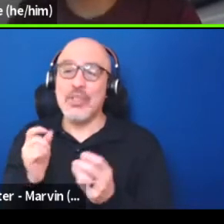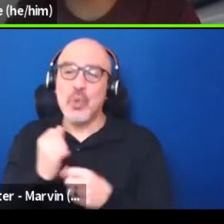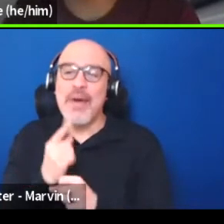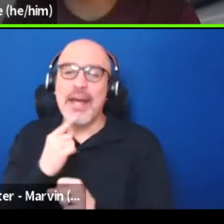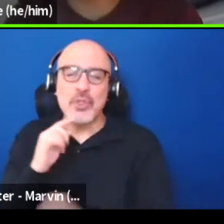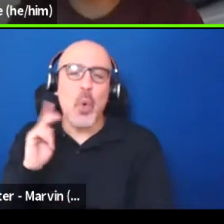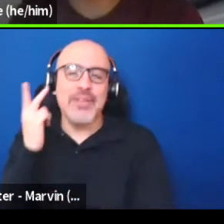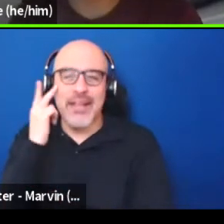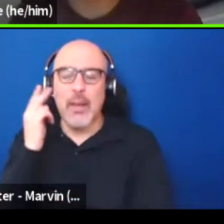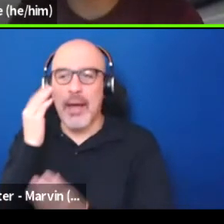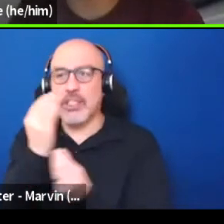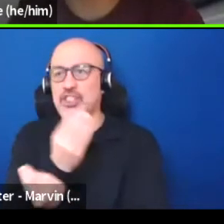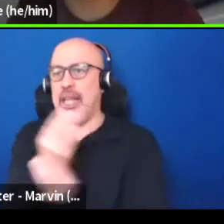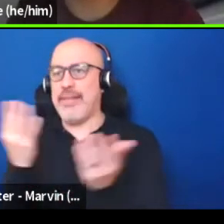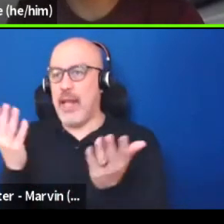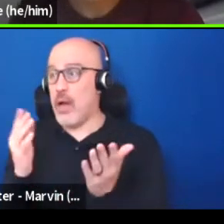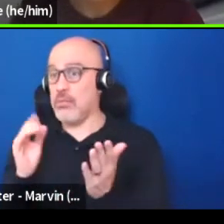And that's a very hard thing to do, I think.